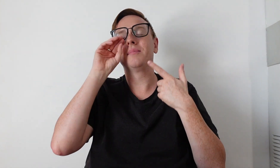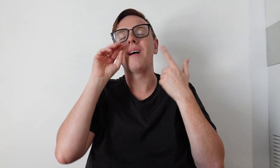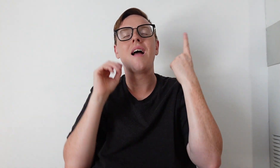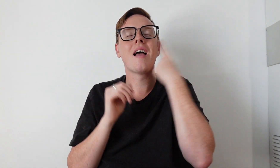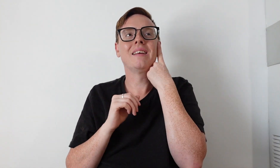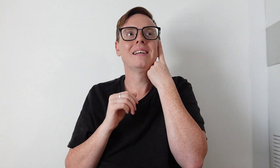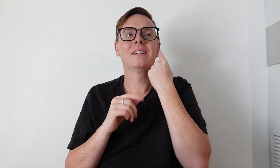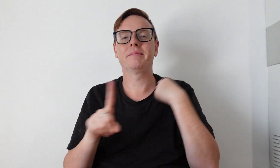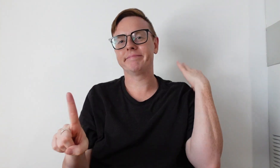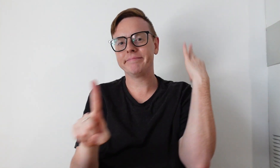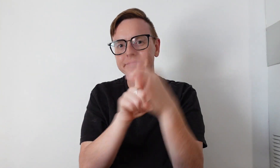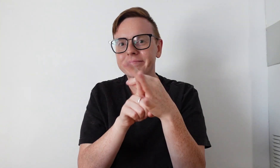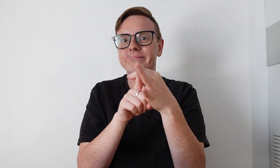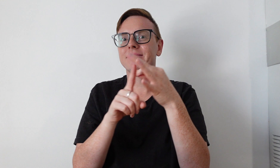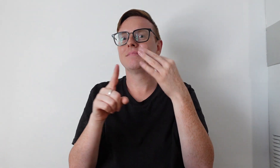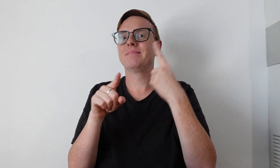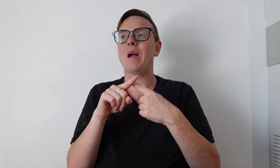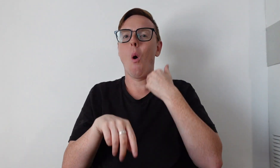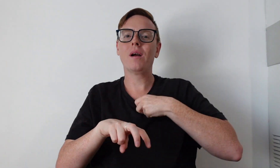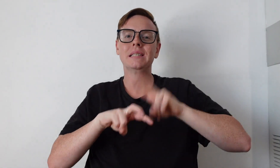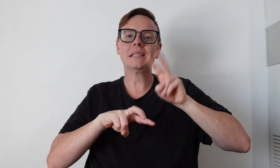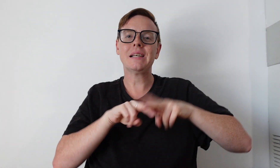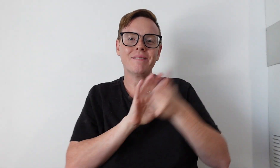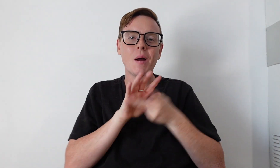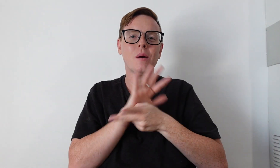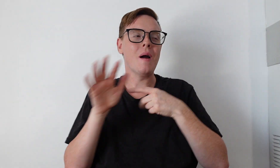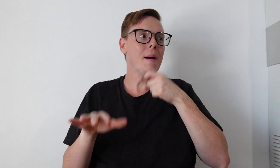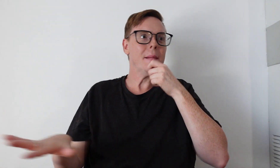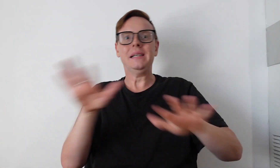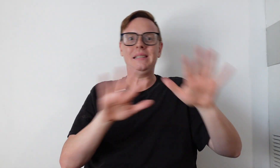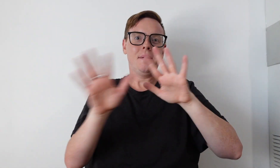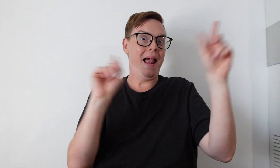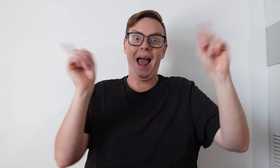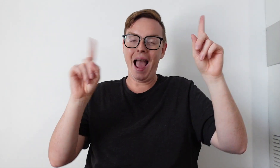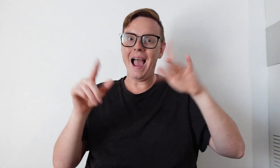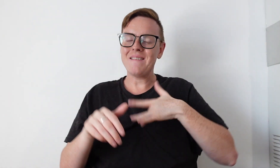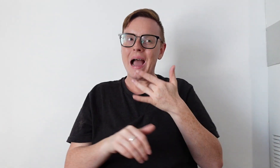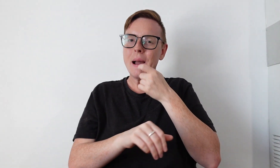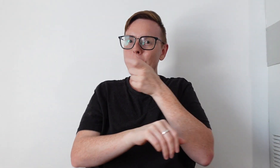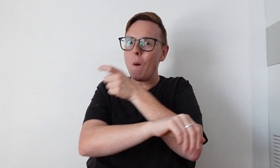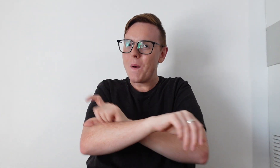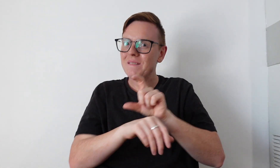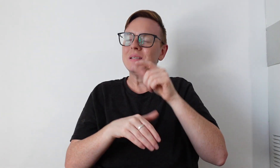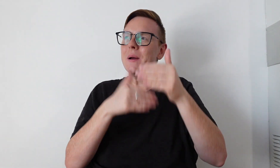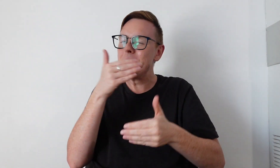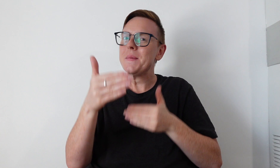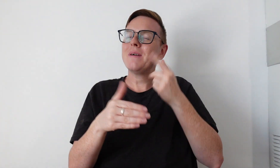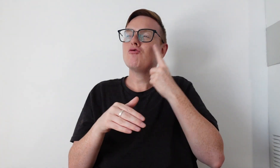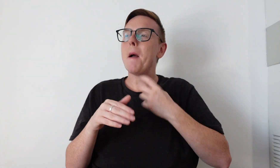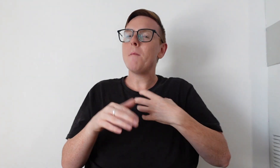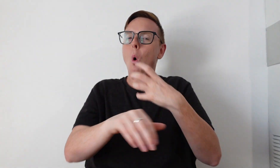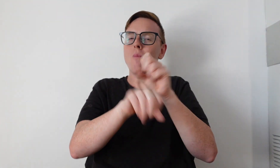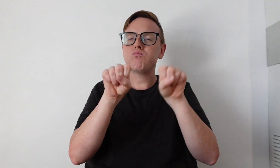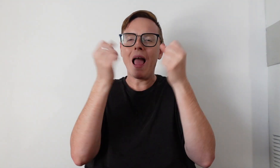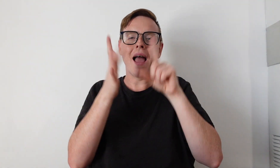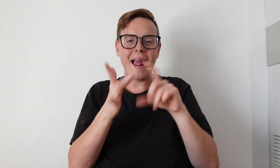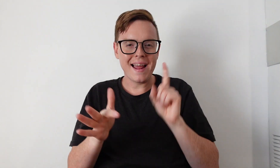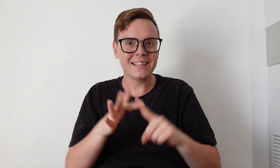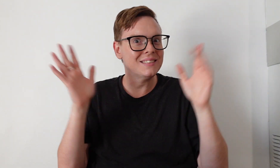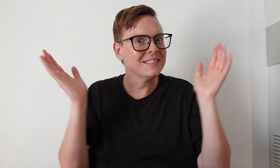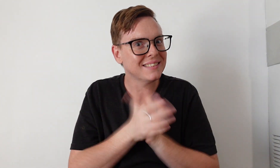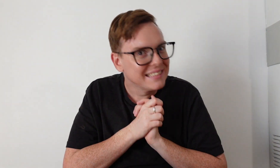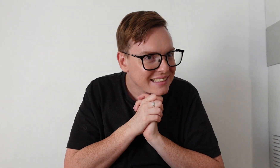I have always done a sit down video but now I am feeling more confident to vlog.